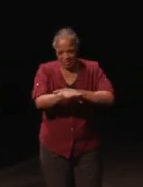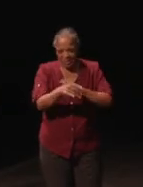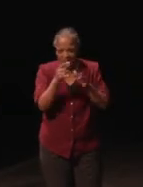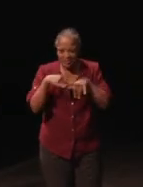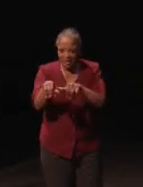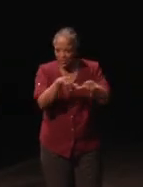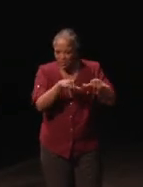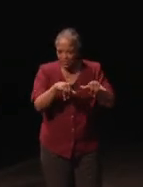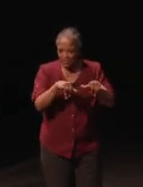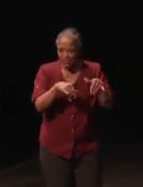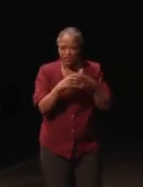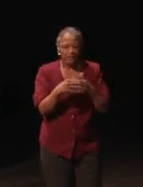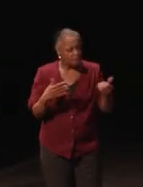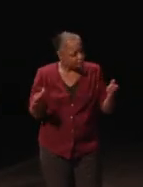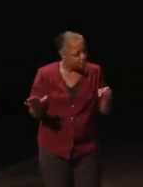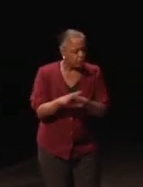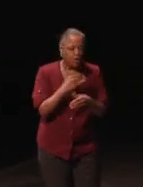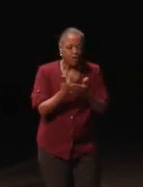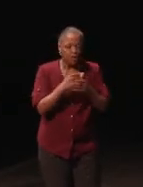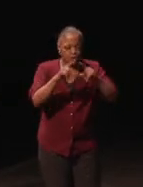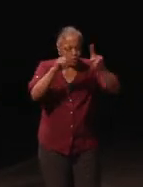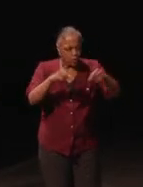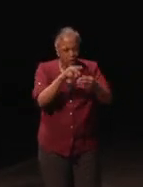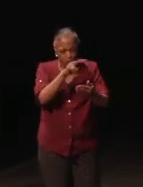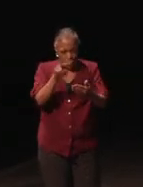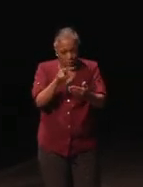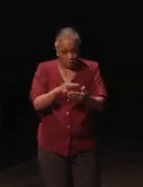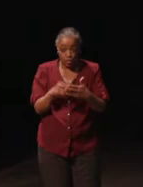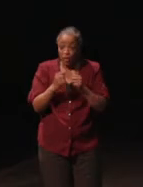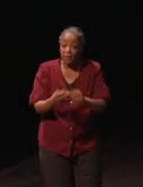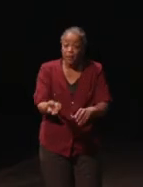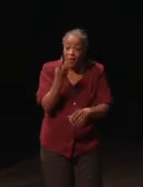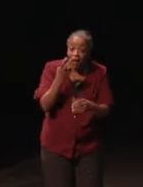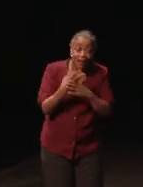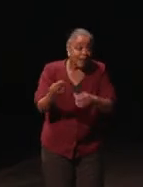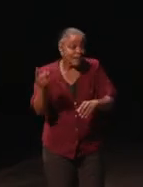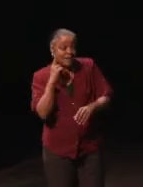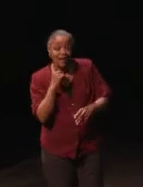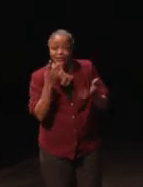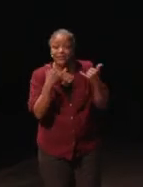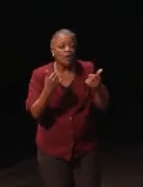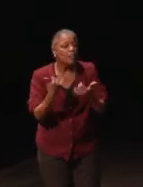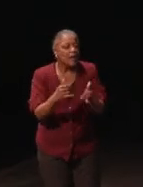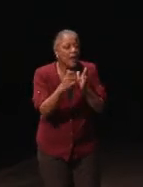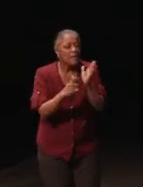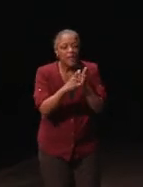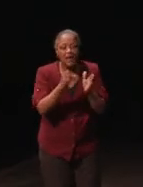So, they fully use screen readers, you could be blind and deaf and still play Minesweeper with Braille terminal.